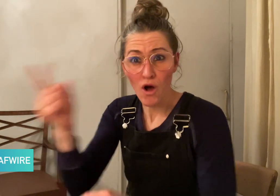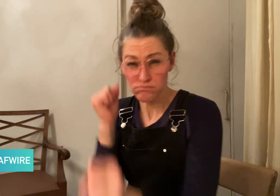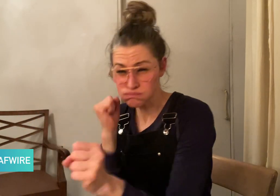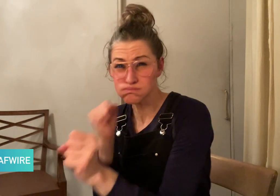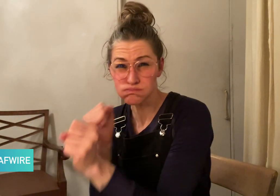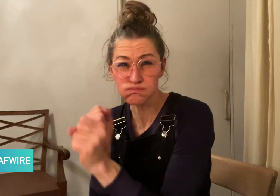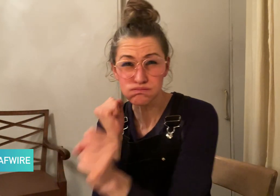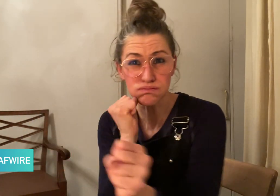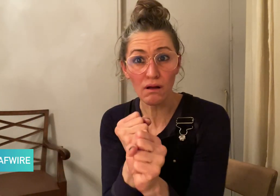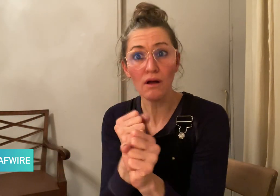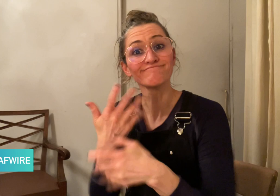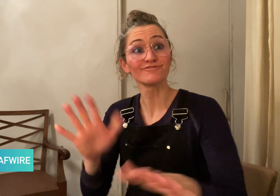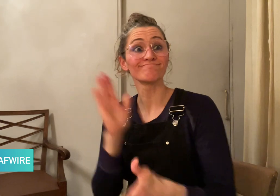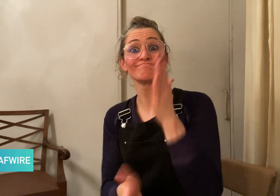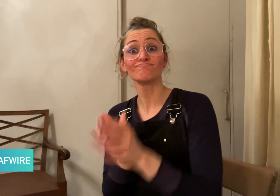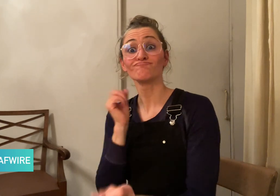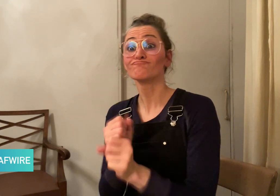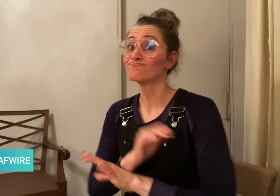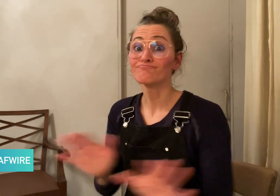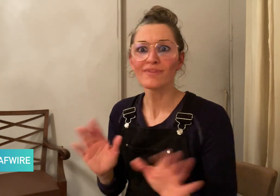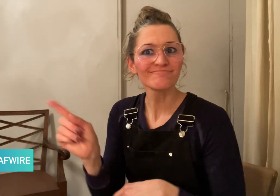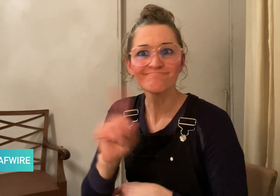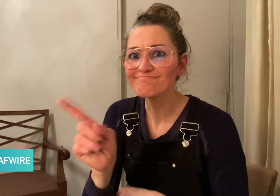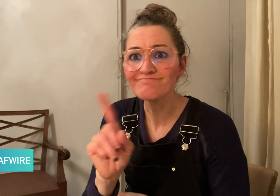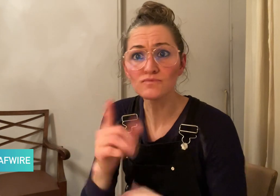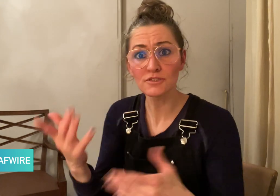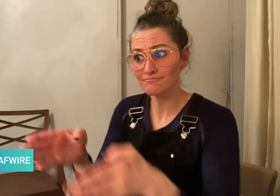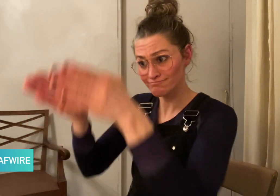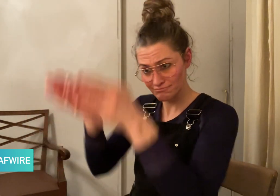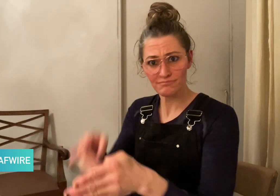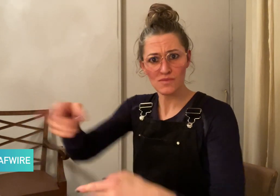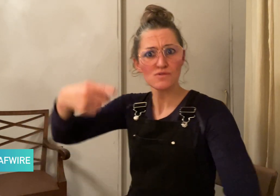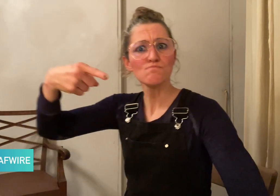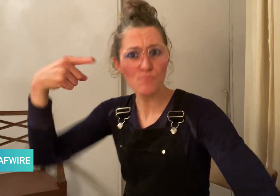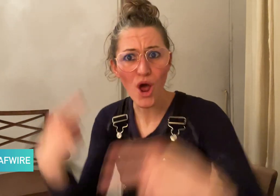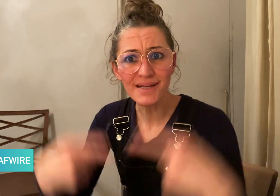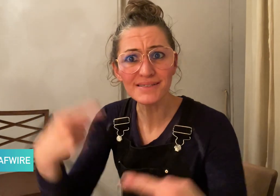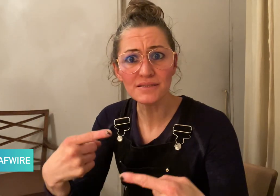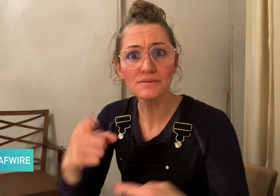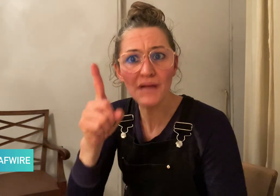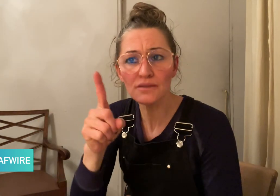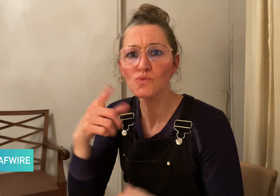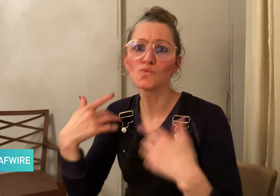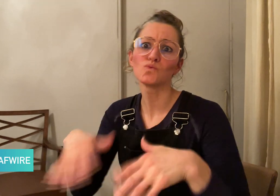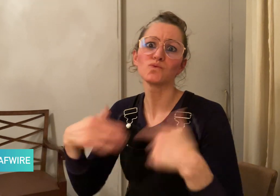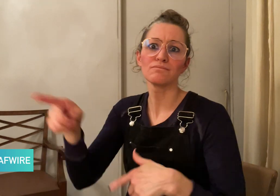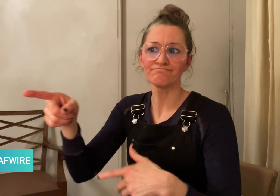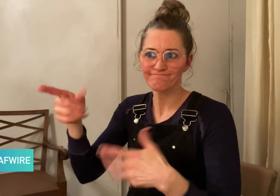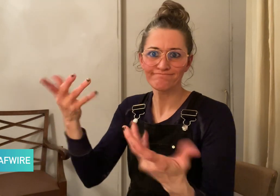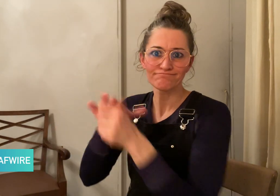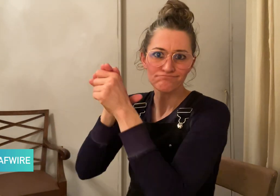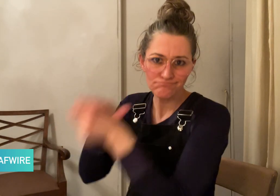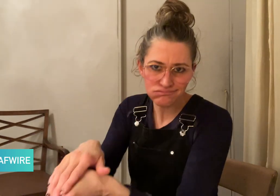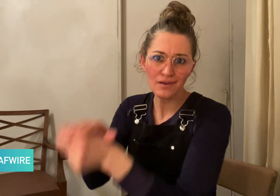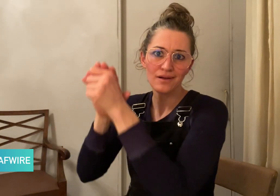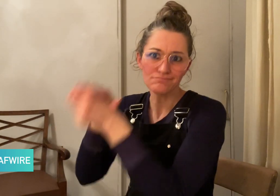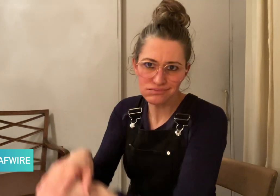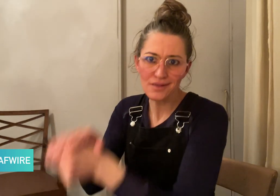Victor knows that his work does not end here as he personally